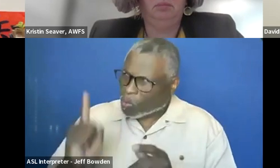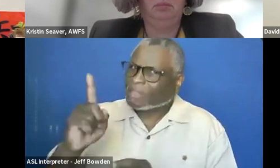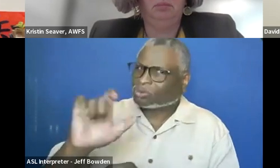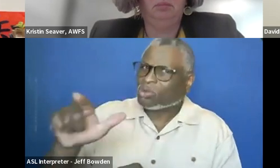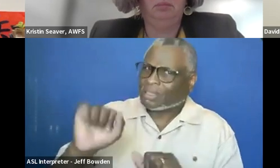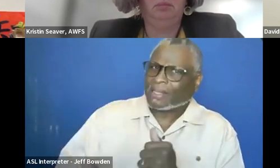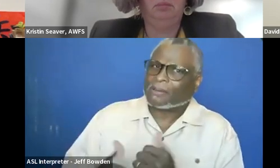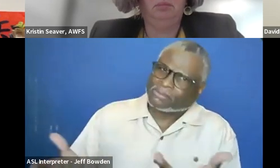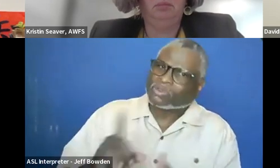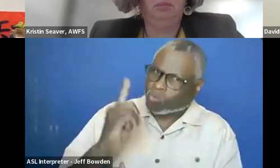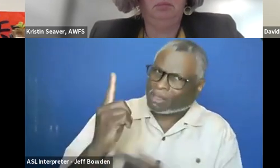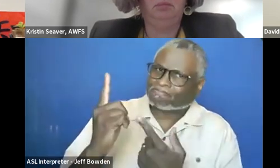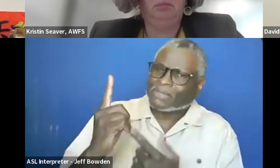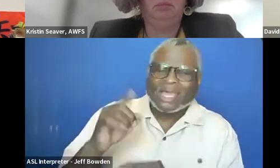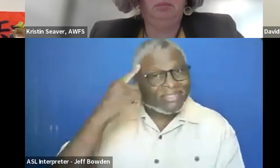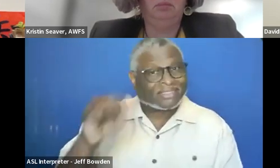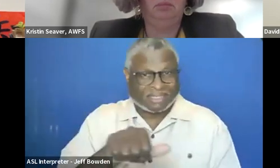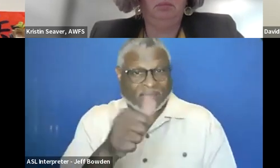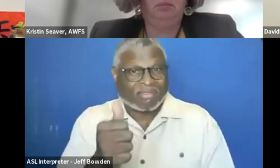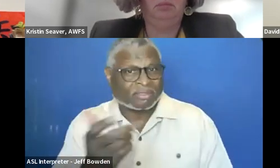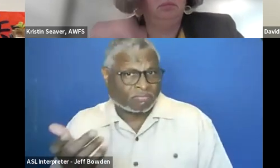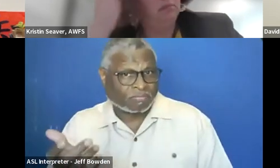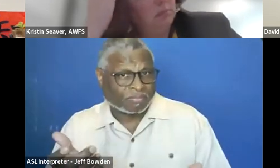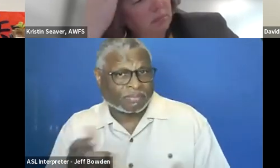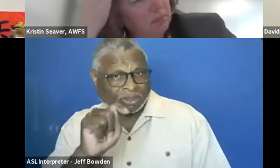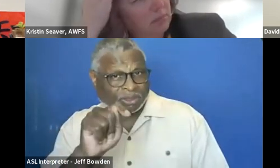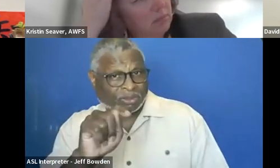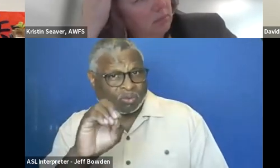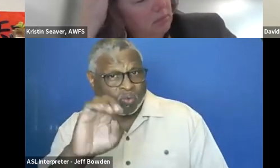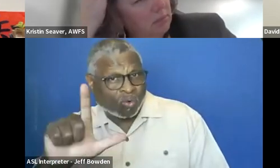I think there are other tools that can also be helpful.